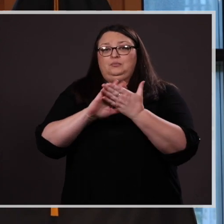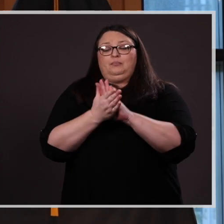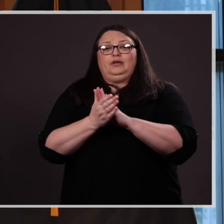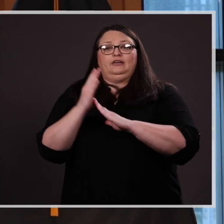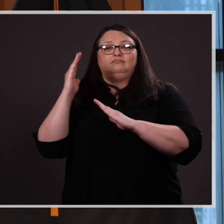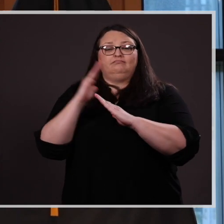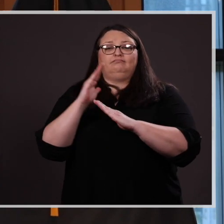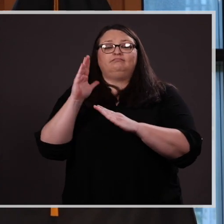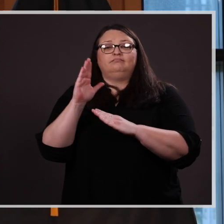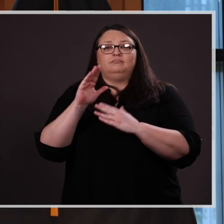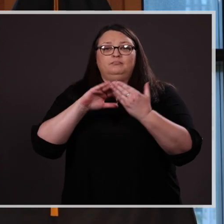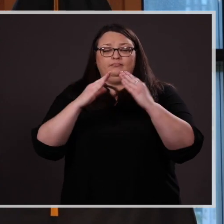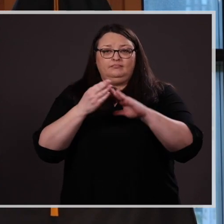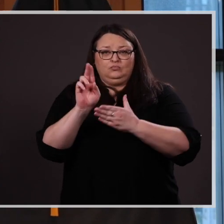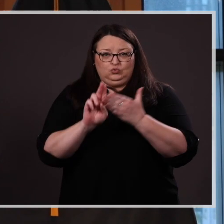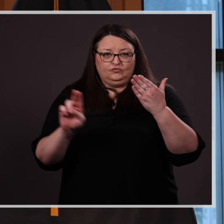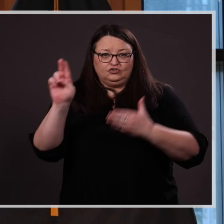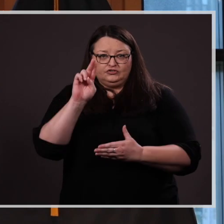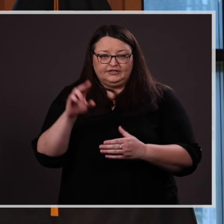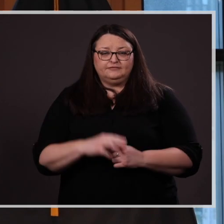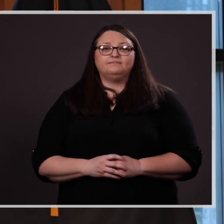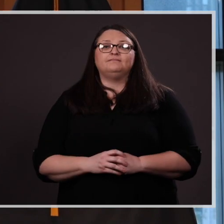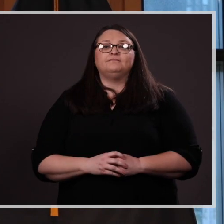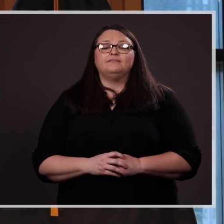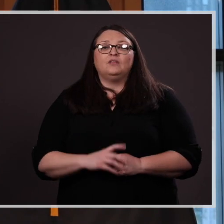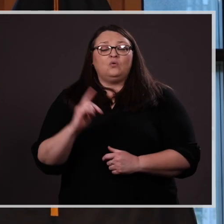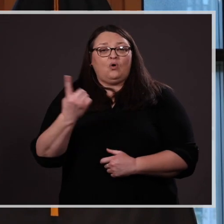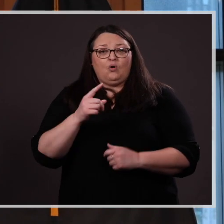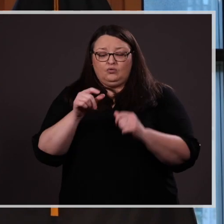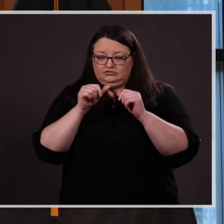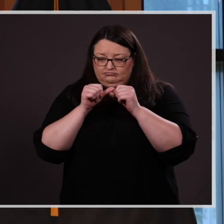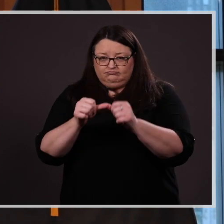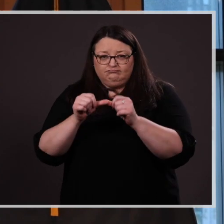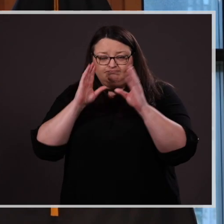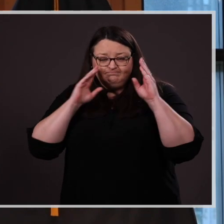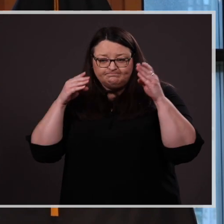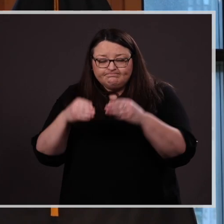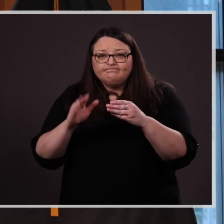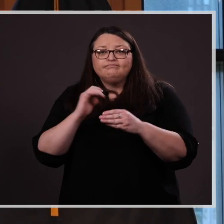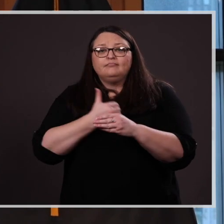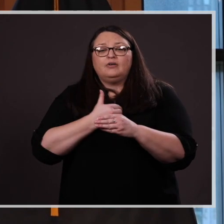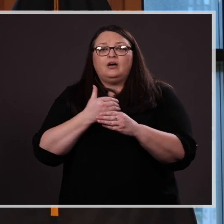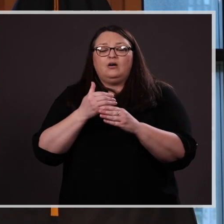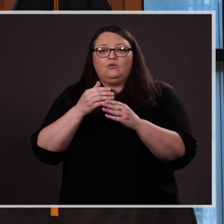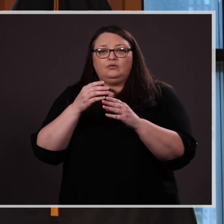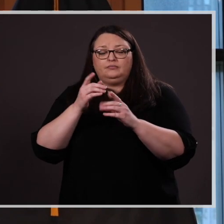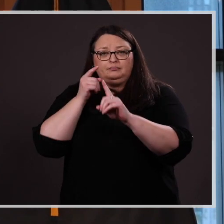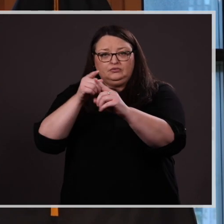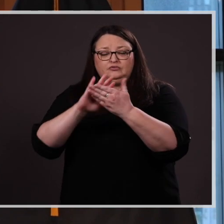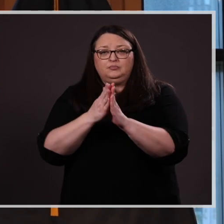metropolitan university, relentlessly dedicated to our mission of being student-centered,